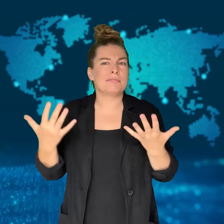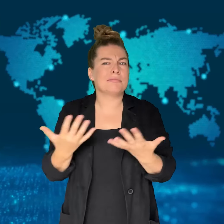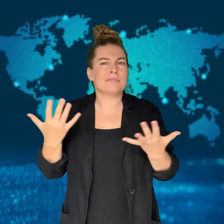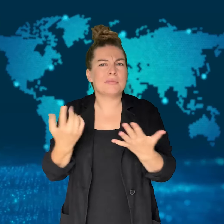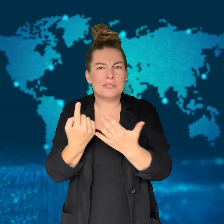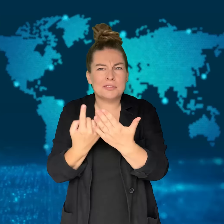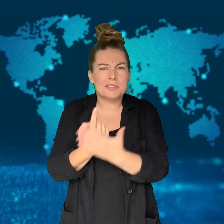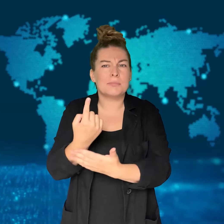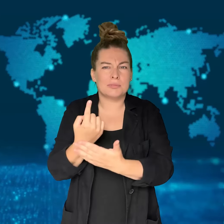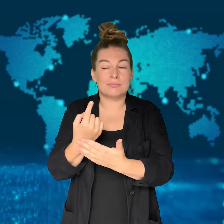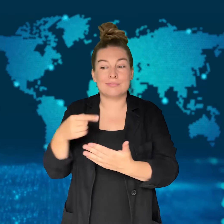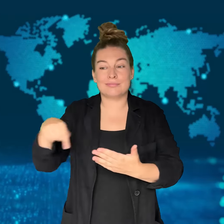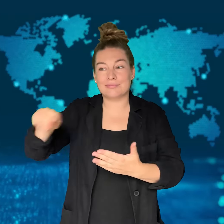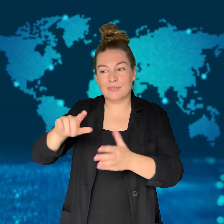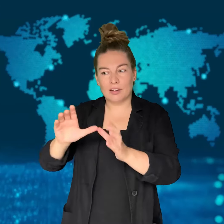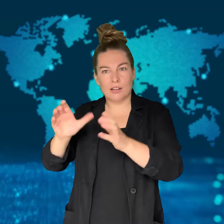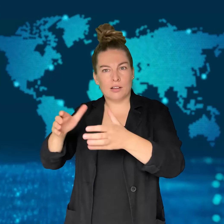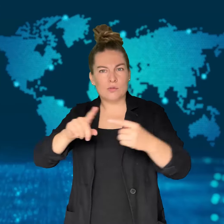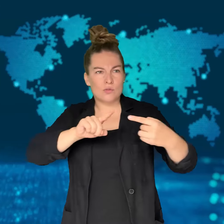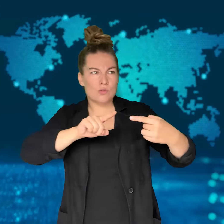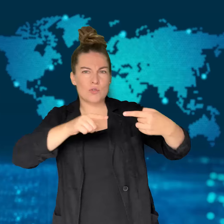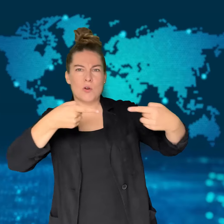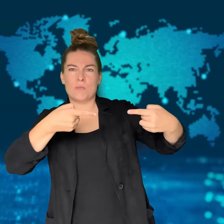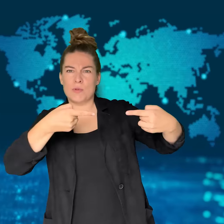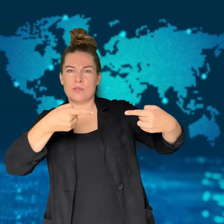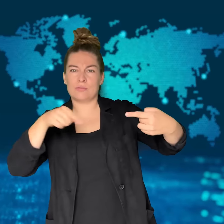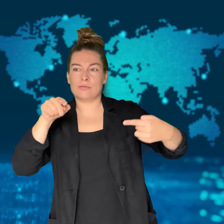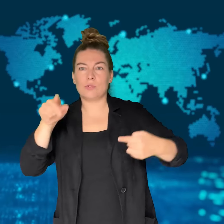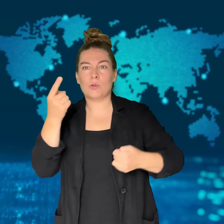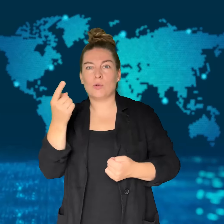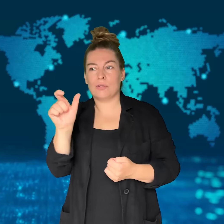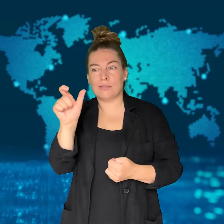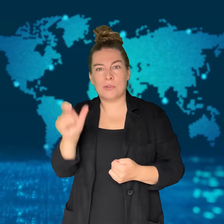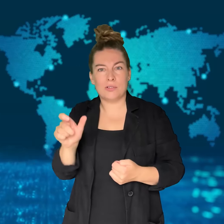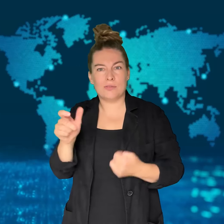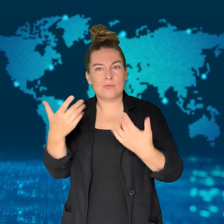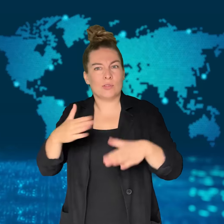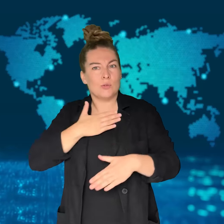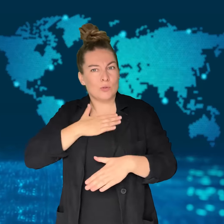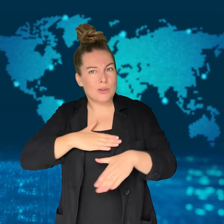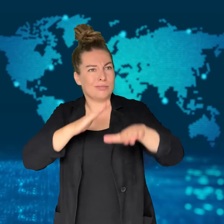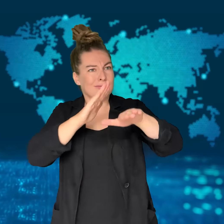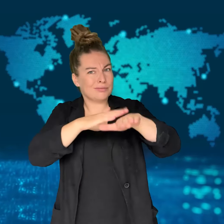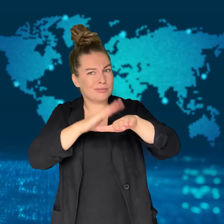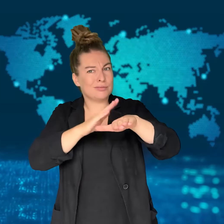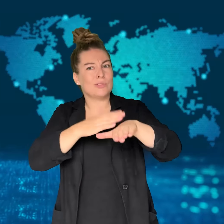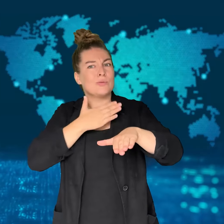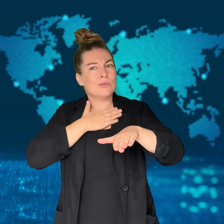an opposition politician who has been imprisoned.